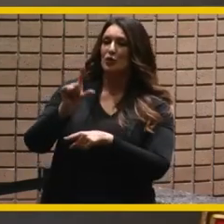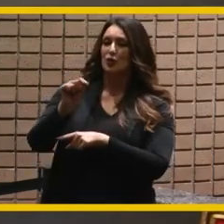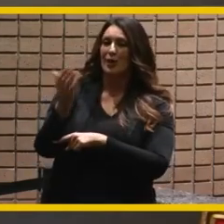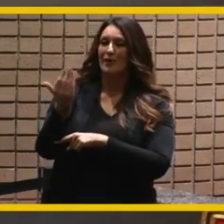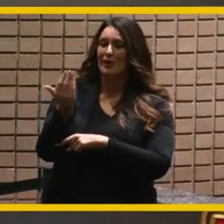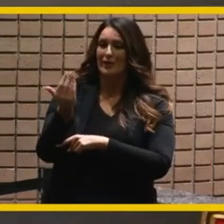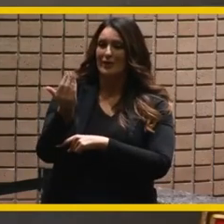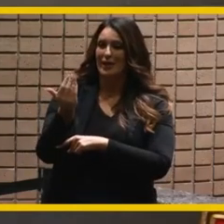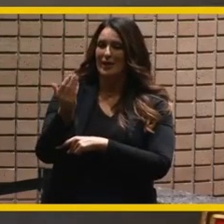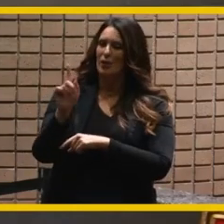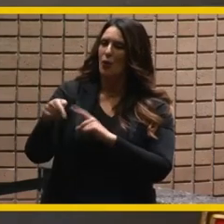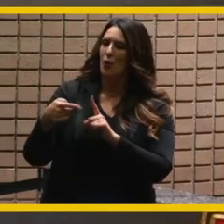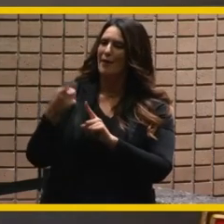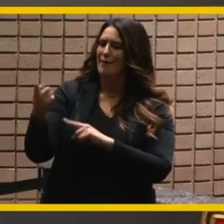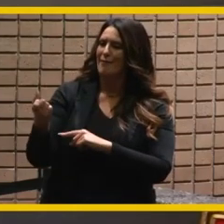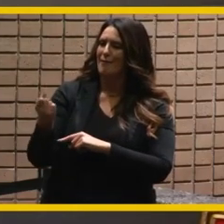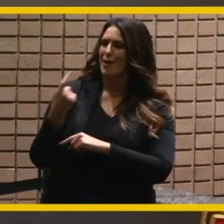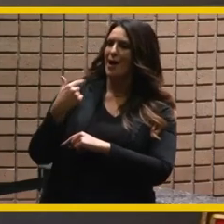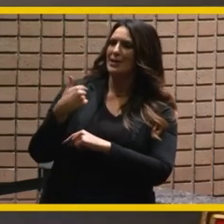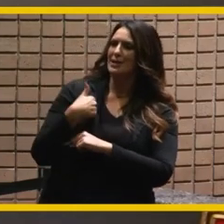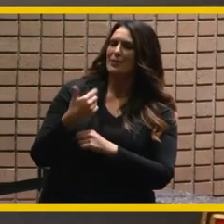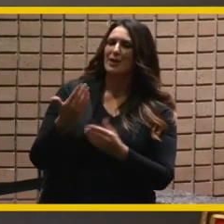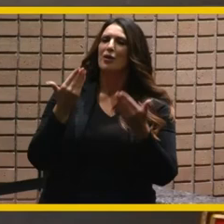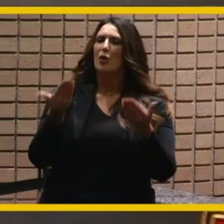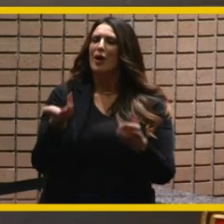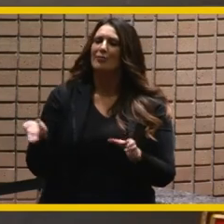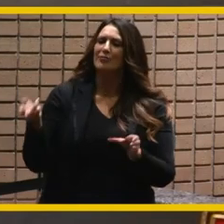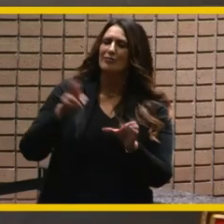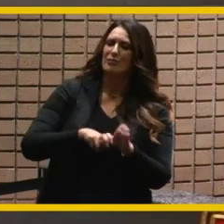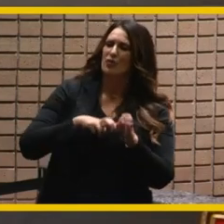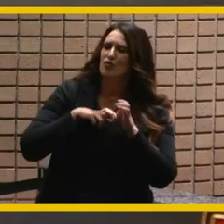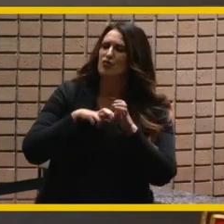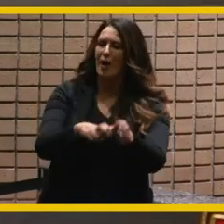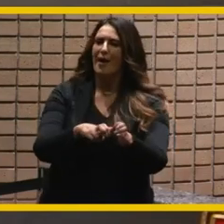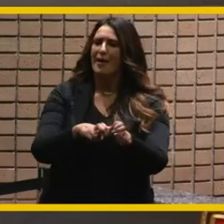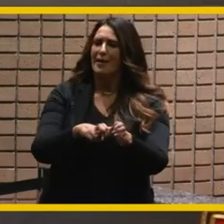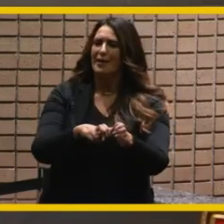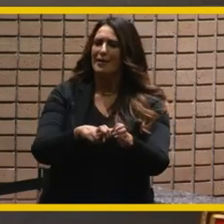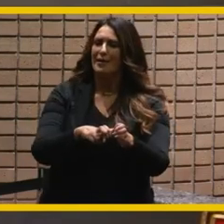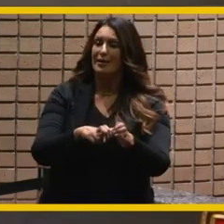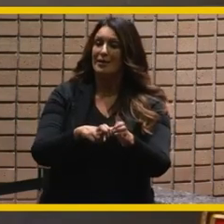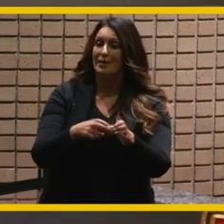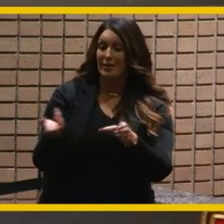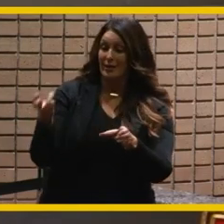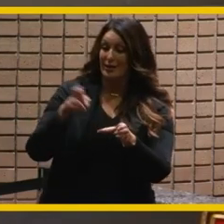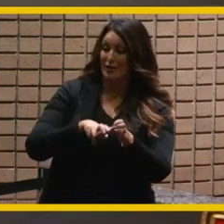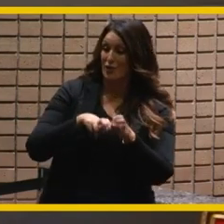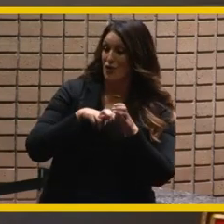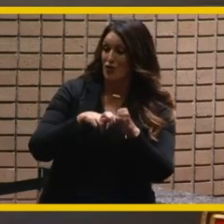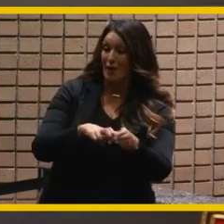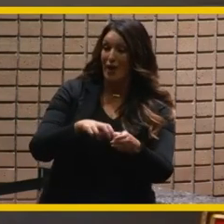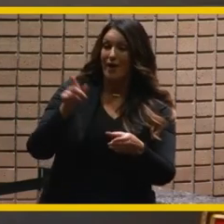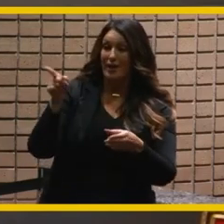when he asked me to take a ride with him and by a ride i mean a three-day bus tour to arizona